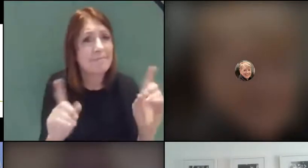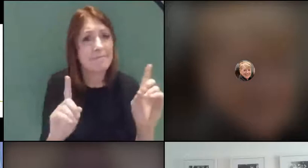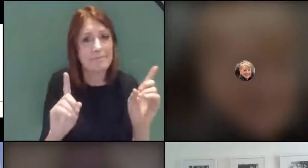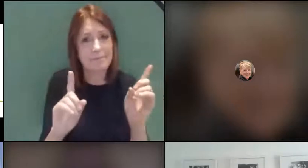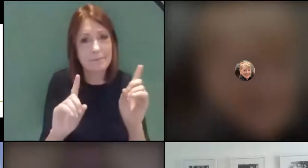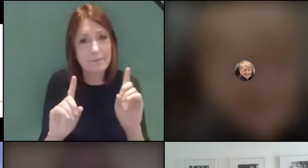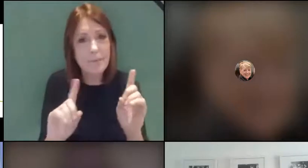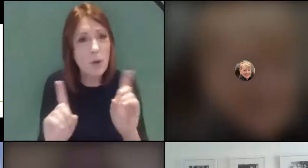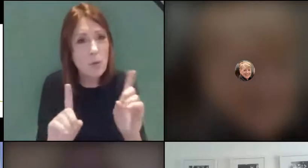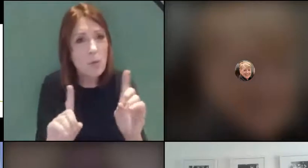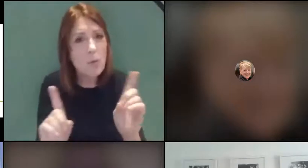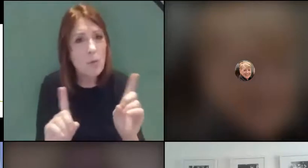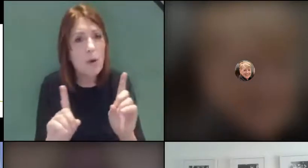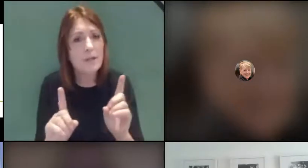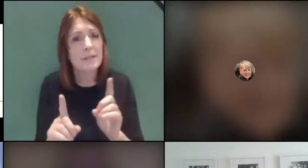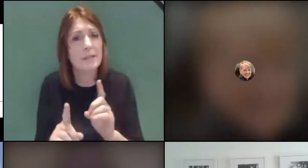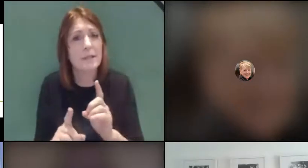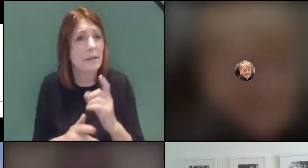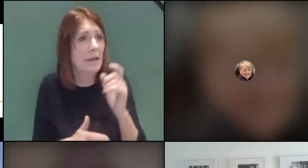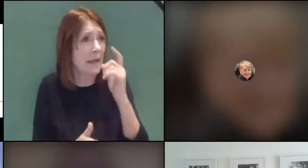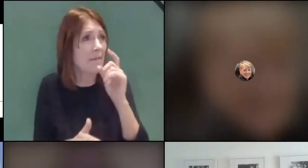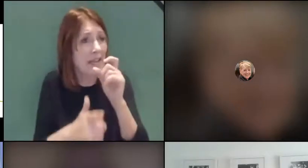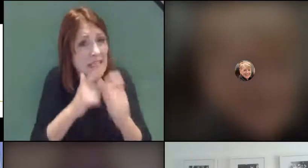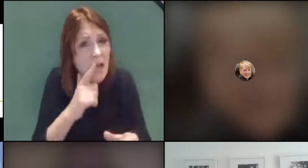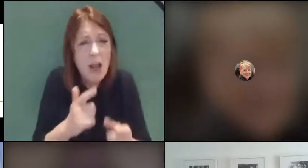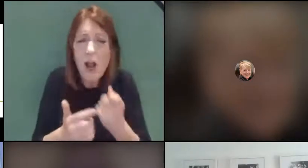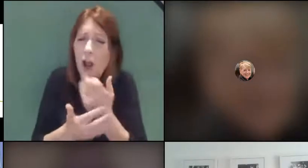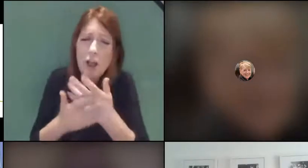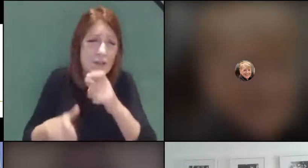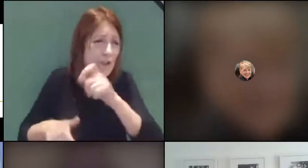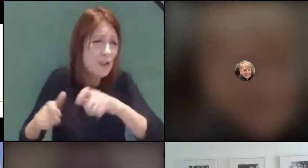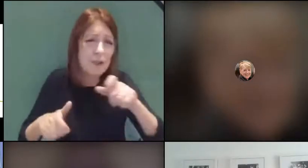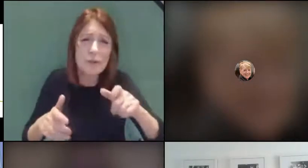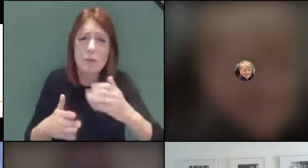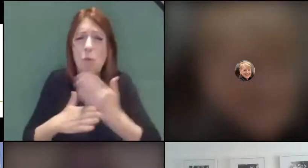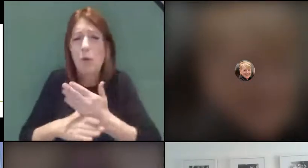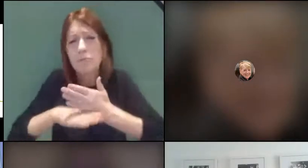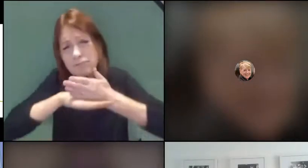many students have worked really hard during lockdown, as have their teachers, and they've